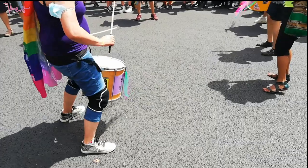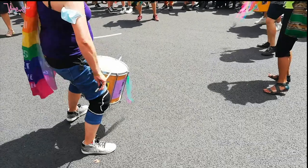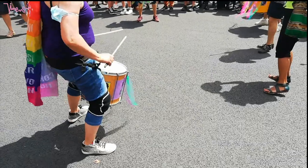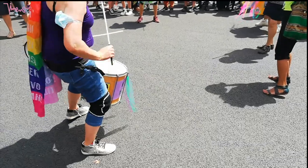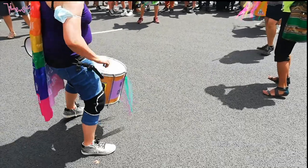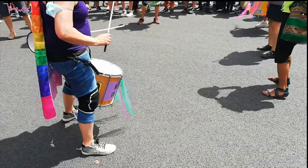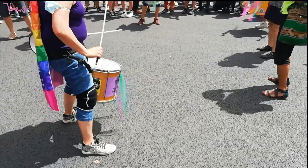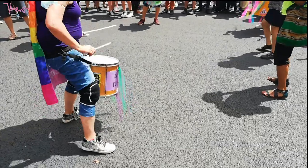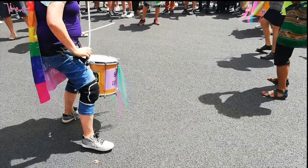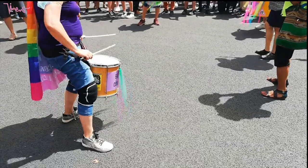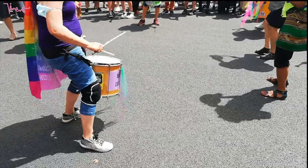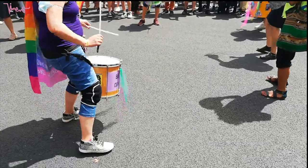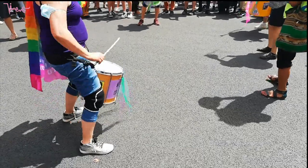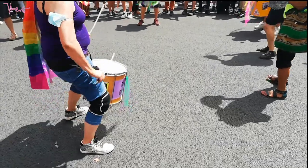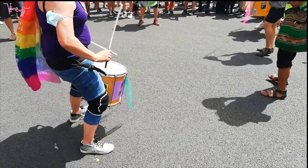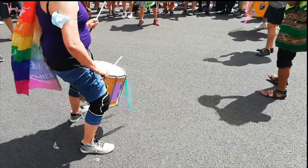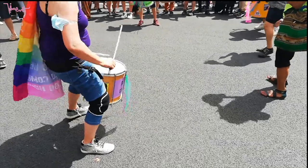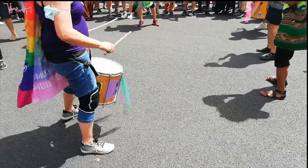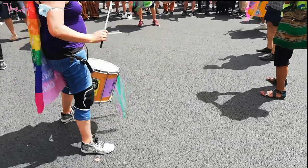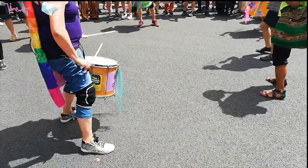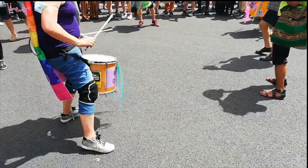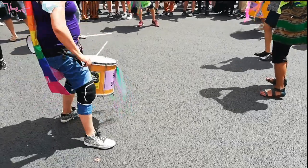(Instruments played: drums and whistles)